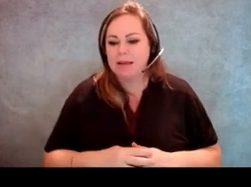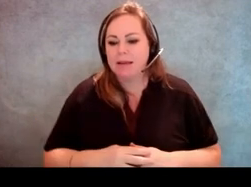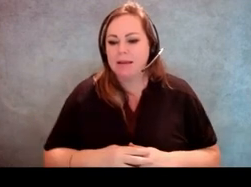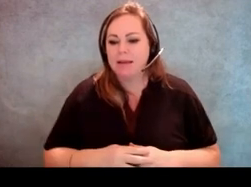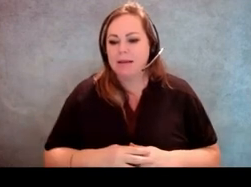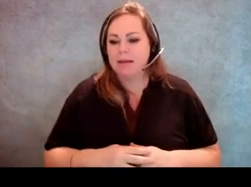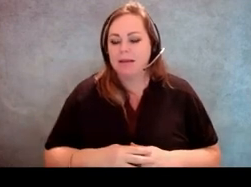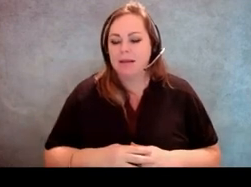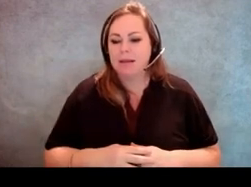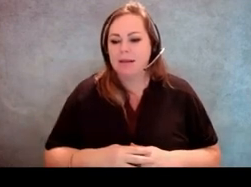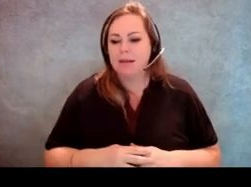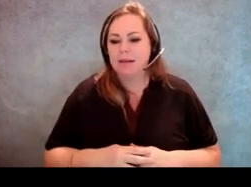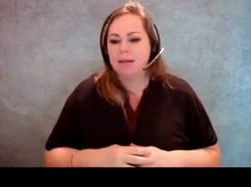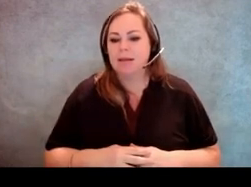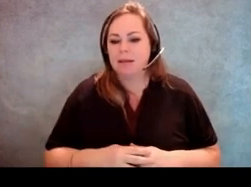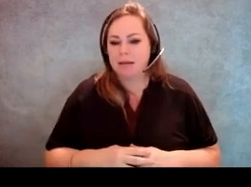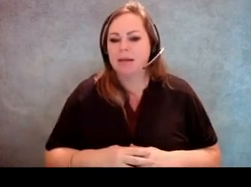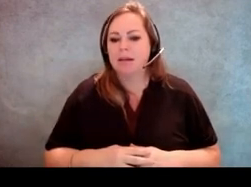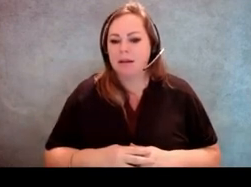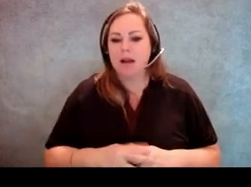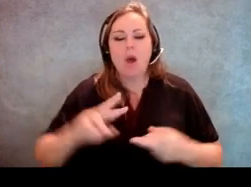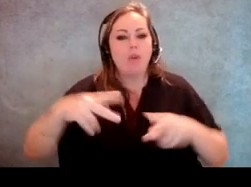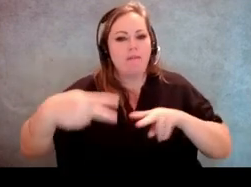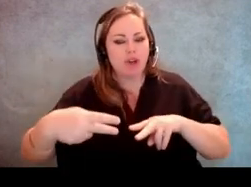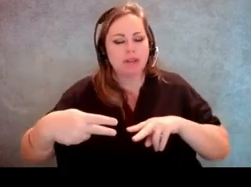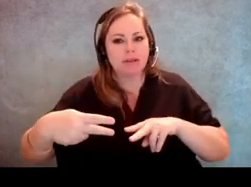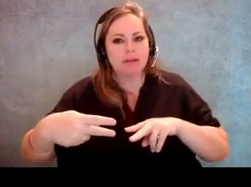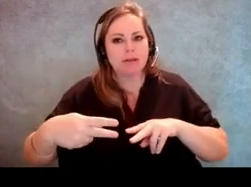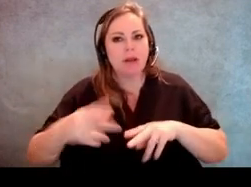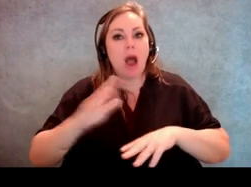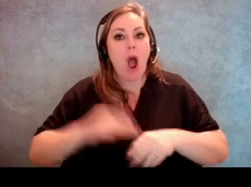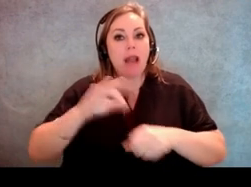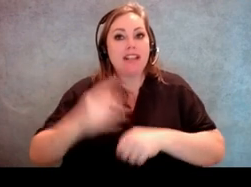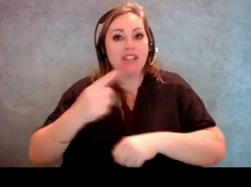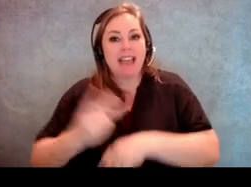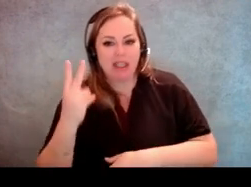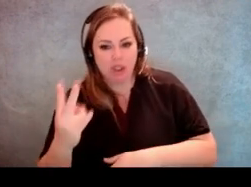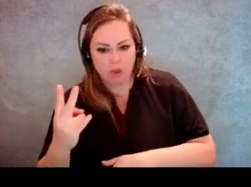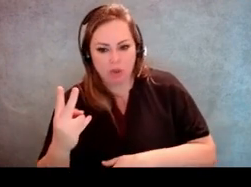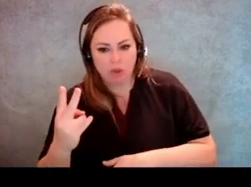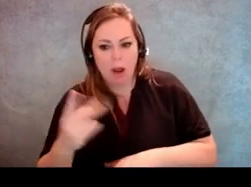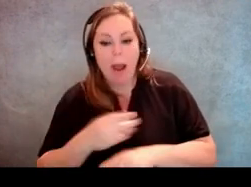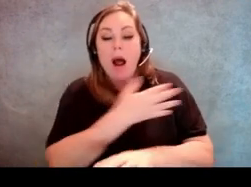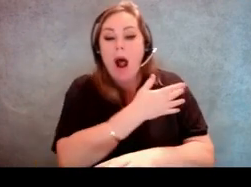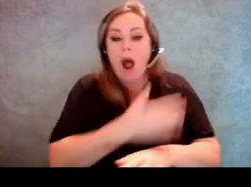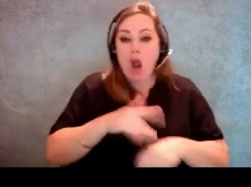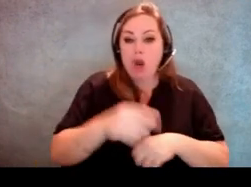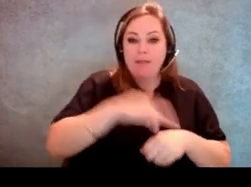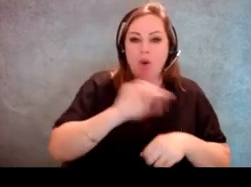[Molly Broadway] Oh, okay. So it's the reverse. [Host] Two election workers on election day and one election worker during early voting. So just the opposite,